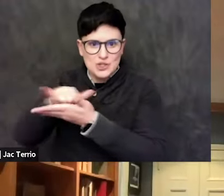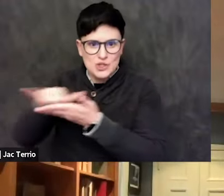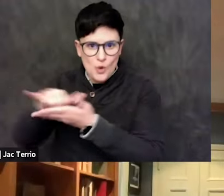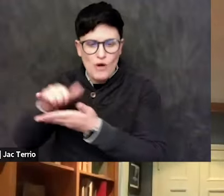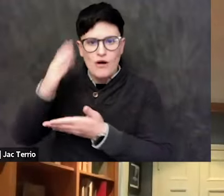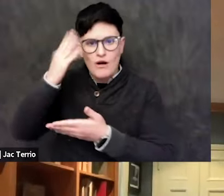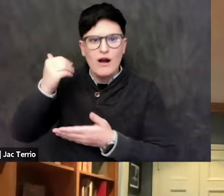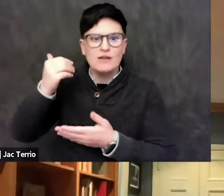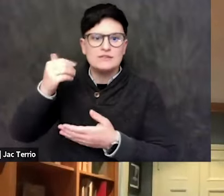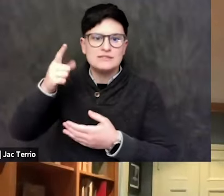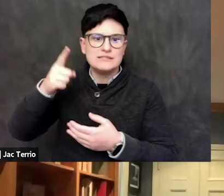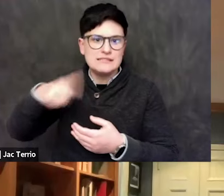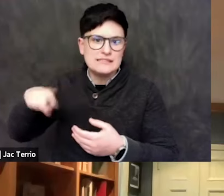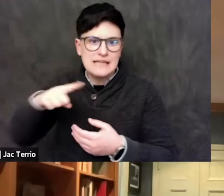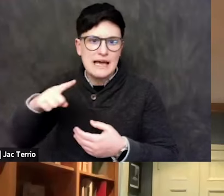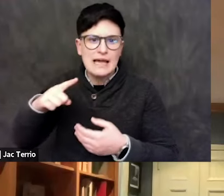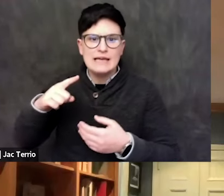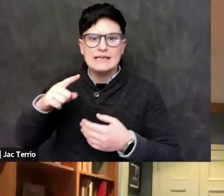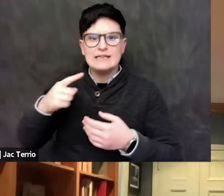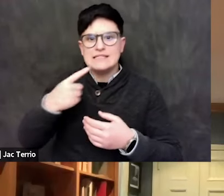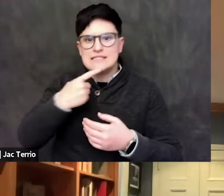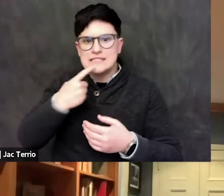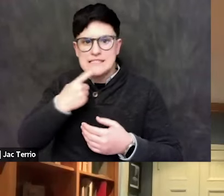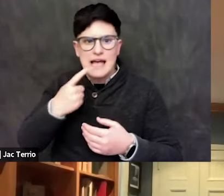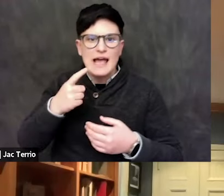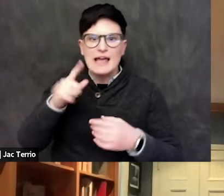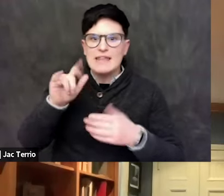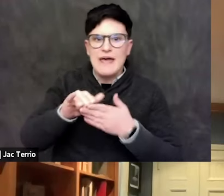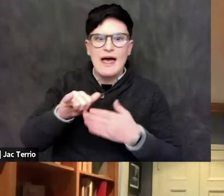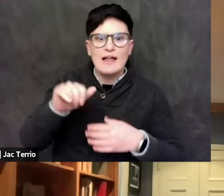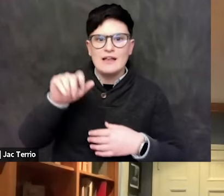They're very much involved in international lacrosse. It was gonna be an international lacrosse